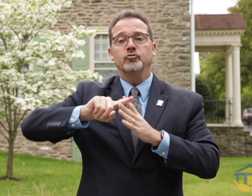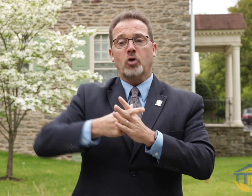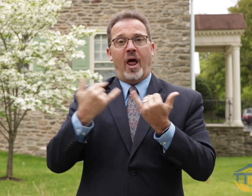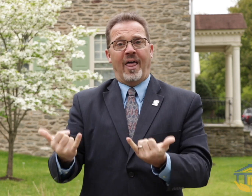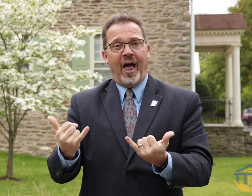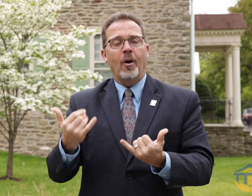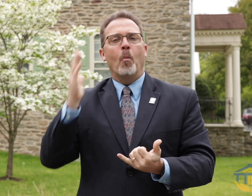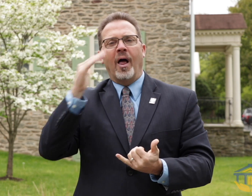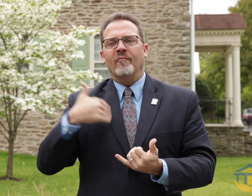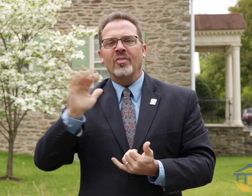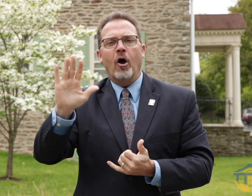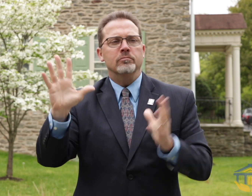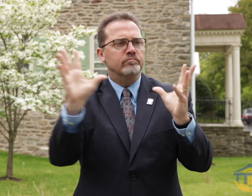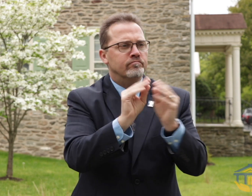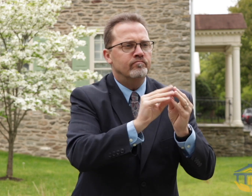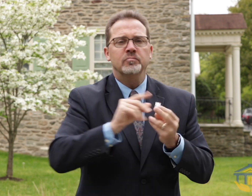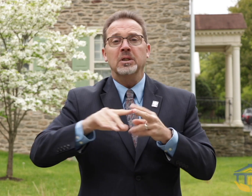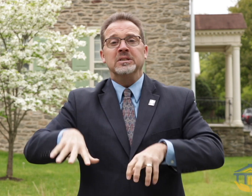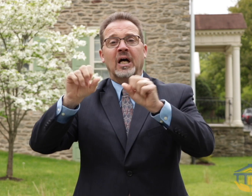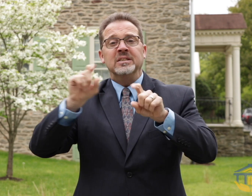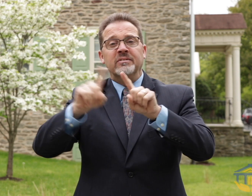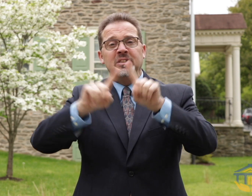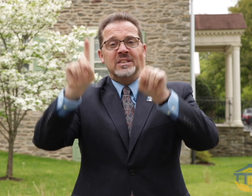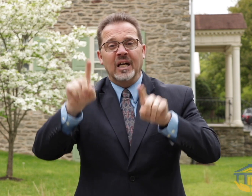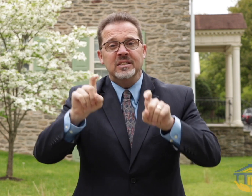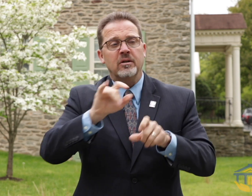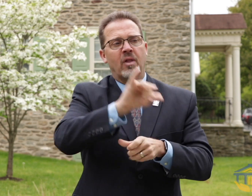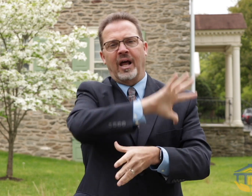The money is available for them to participate in meetings, take tests or